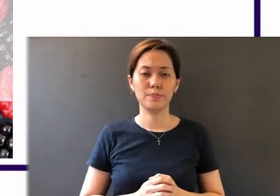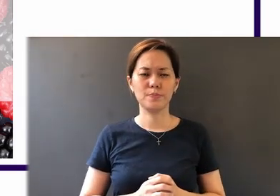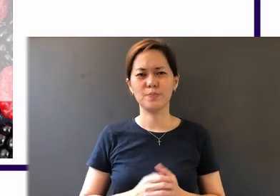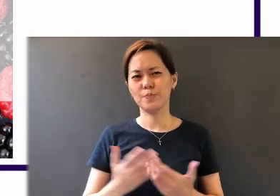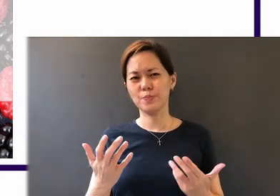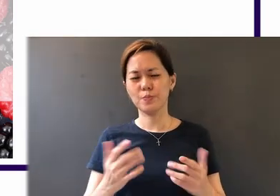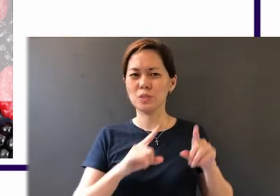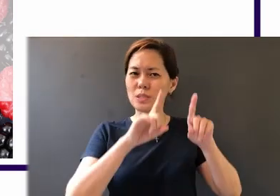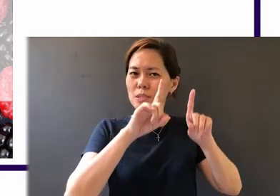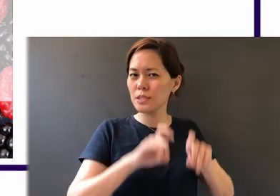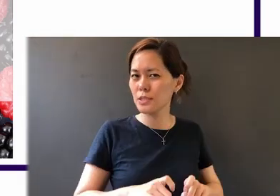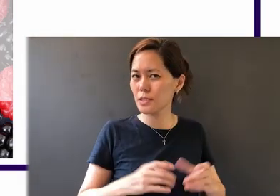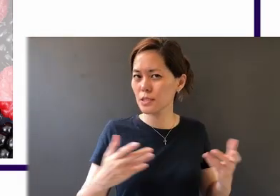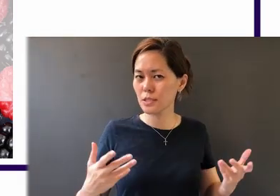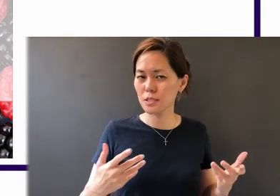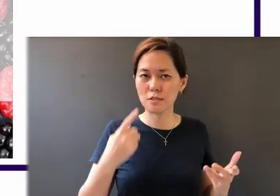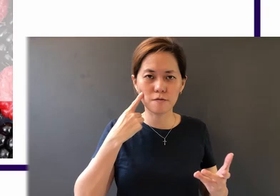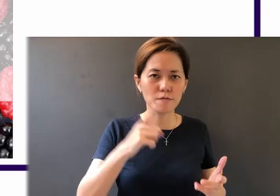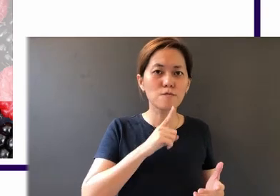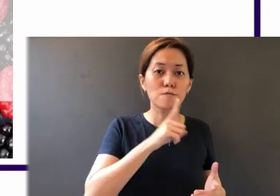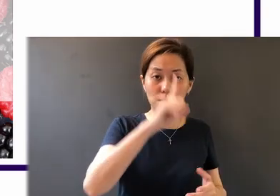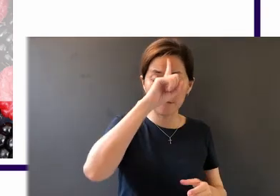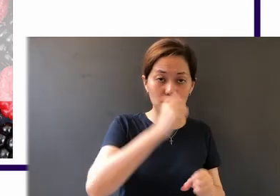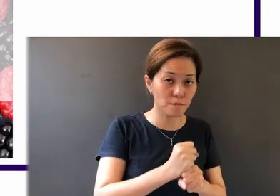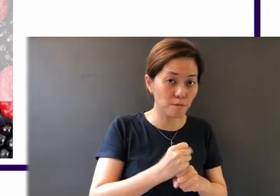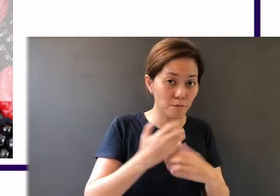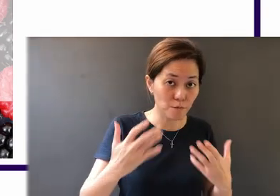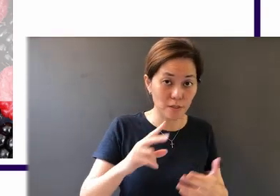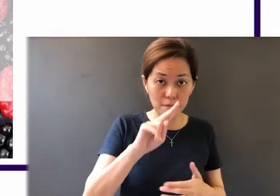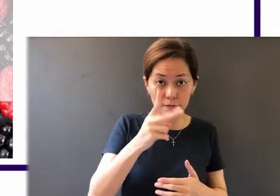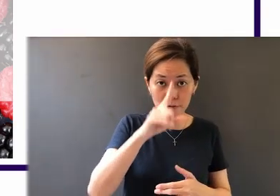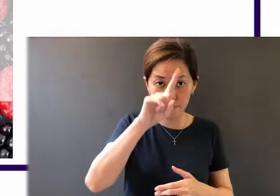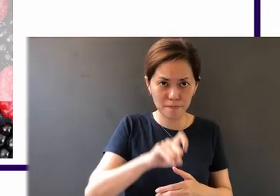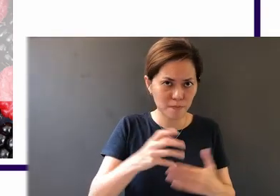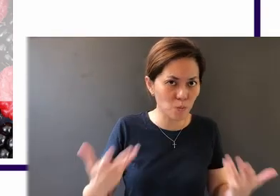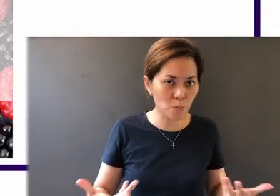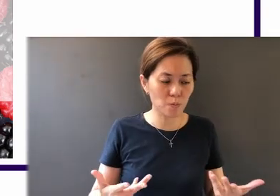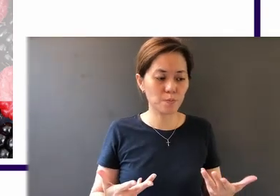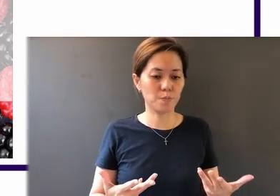So the test for real faith, the second test: is that it rejects